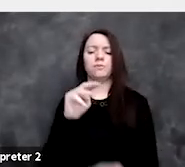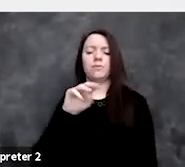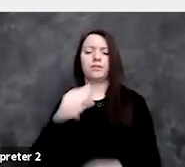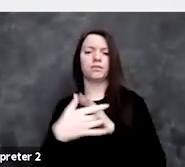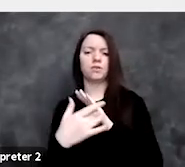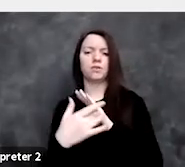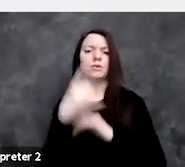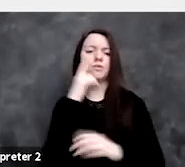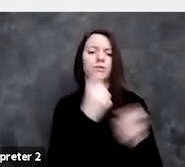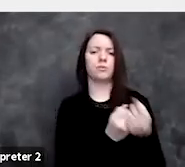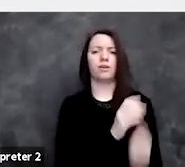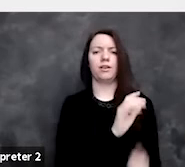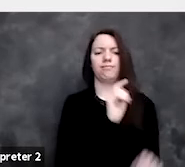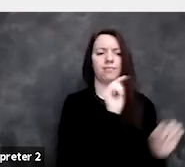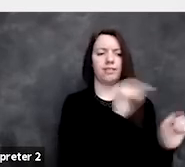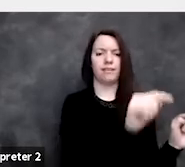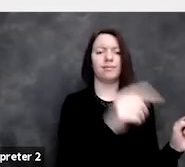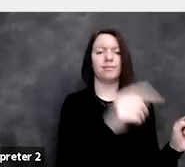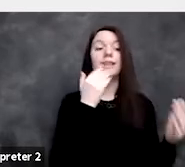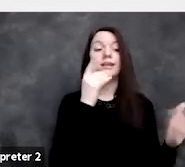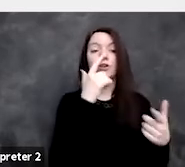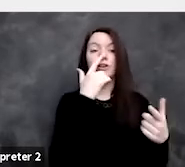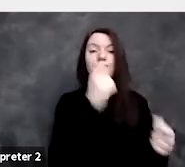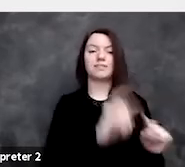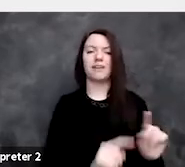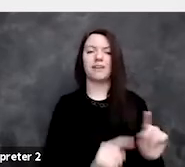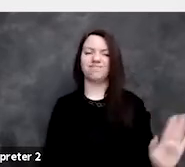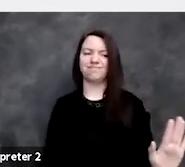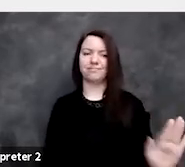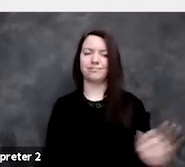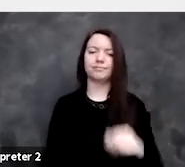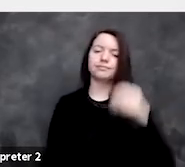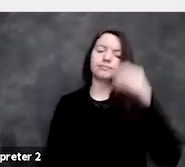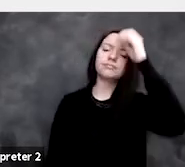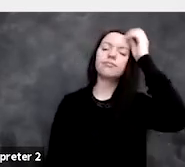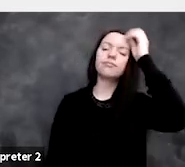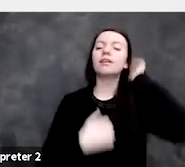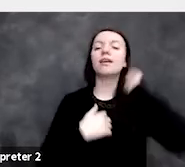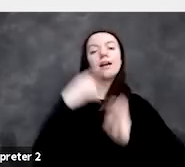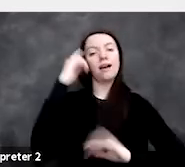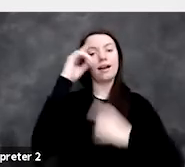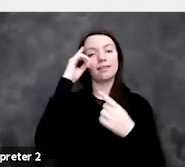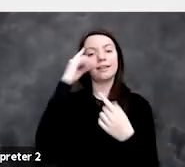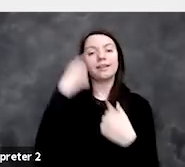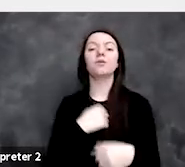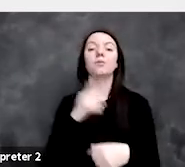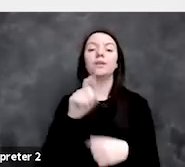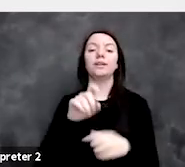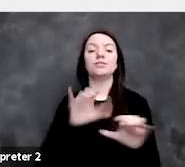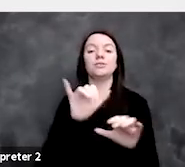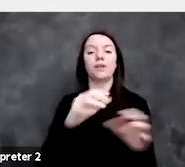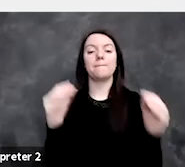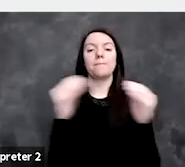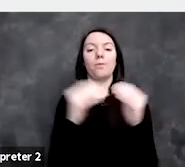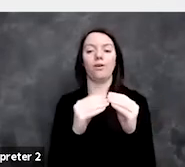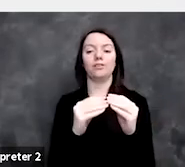Thank you for your interest, but no, thank you". And I think we need to do that more as a society,